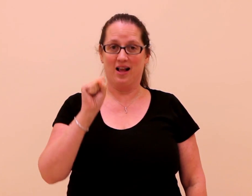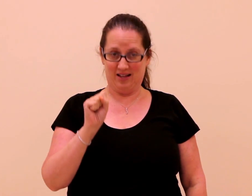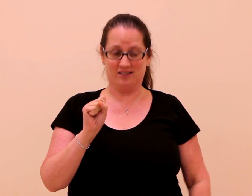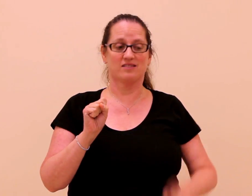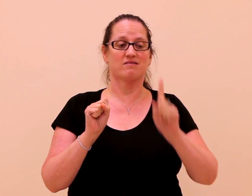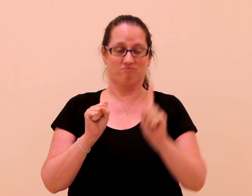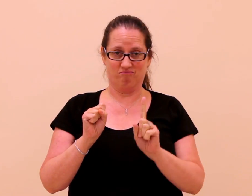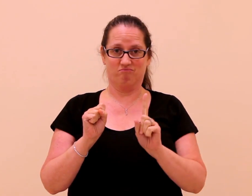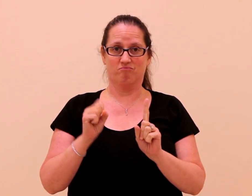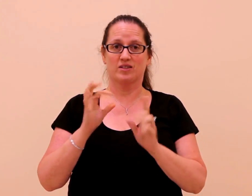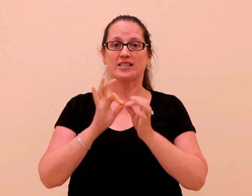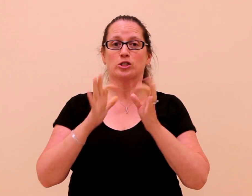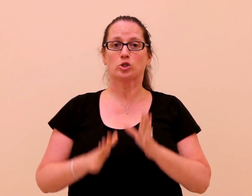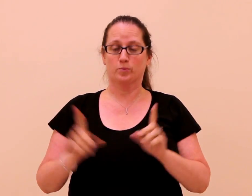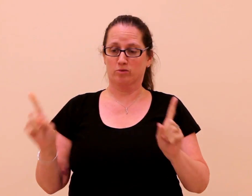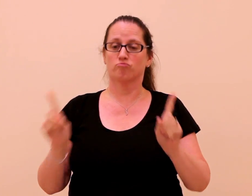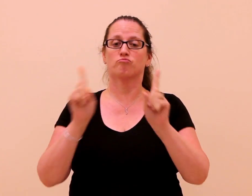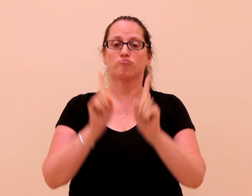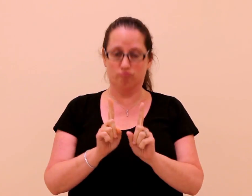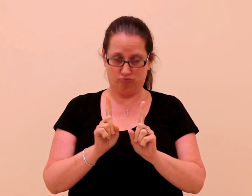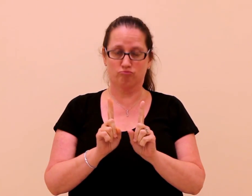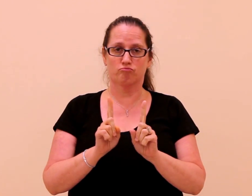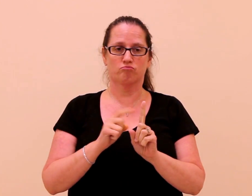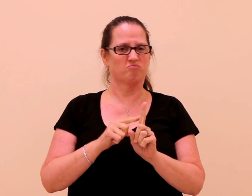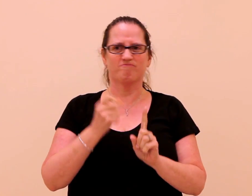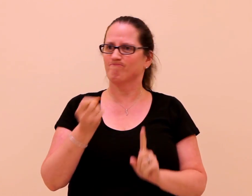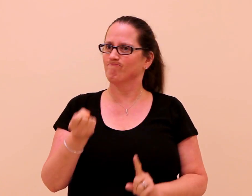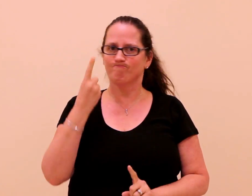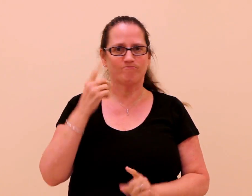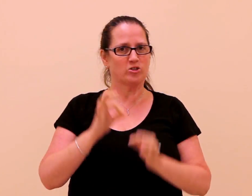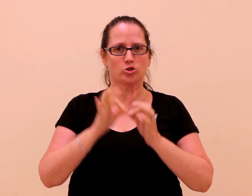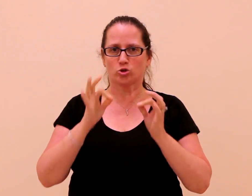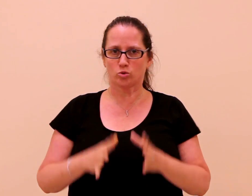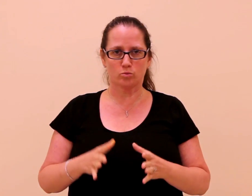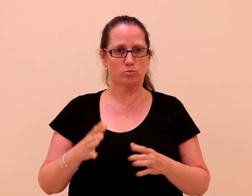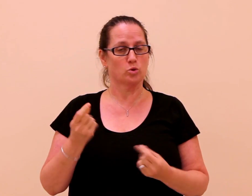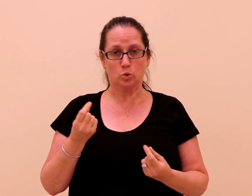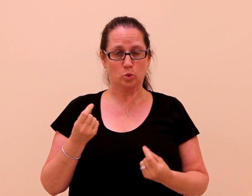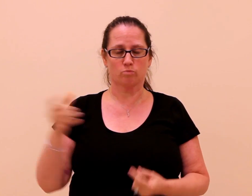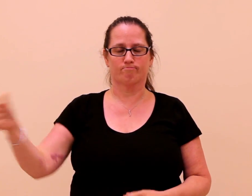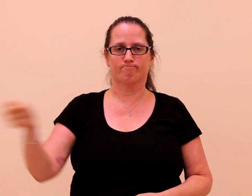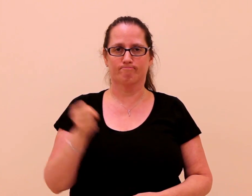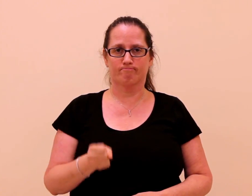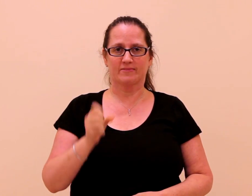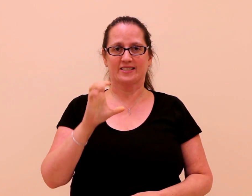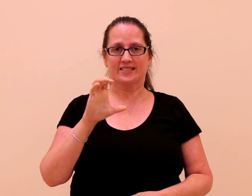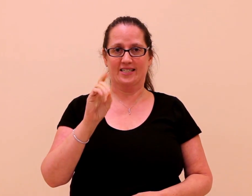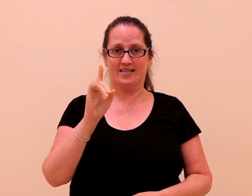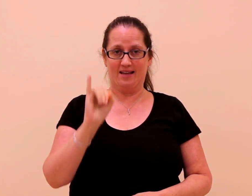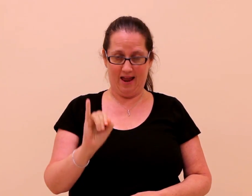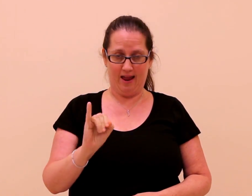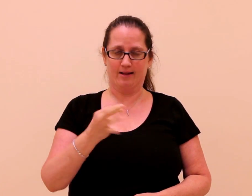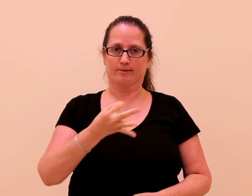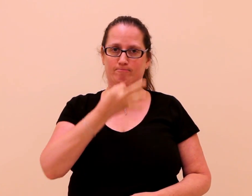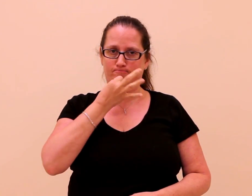A minimal language skilled person will not be able to understand a hearing interpreter. CDI is adept using